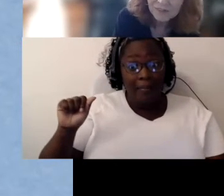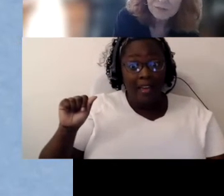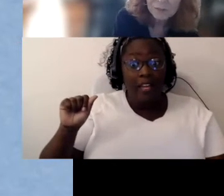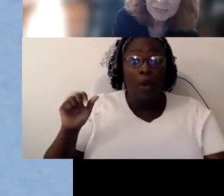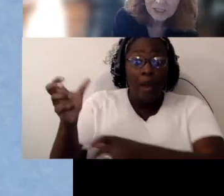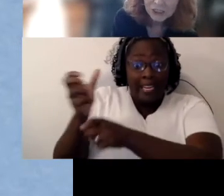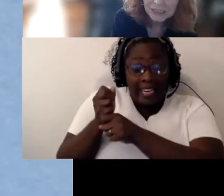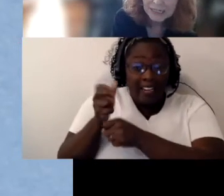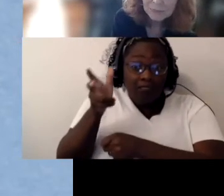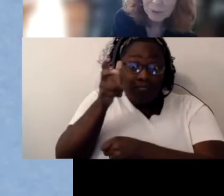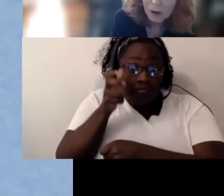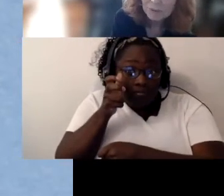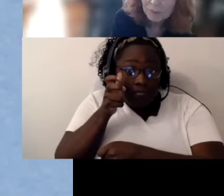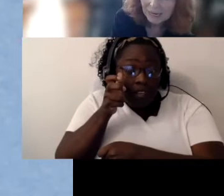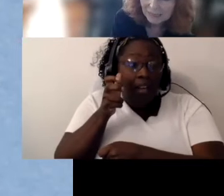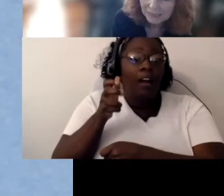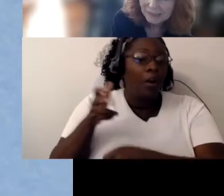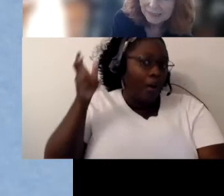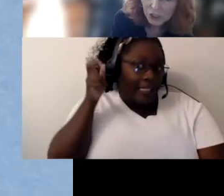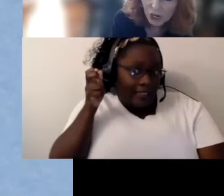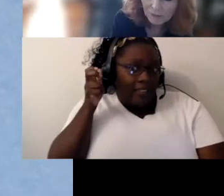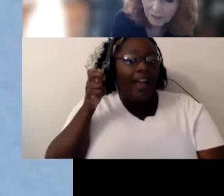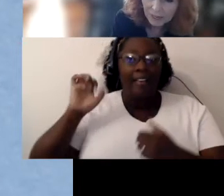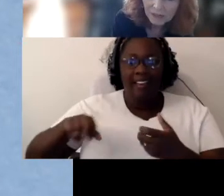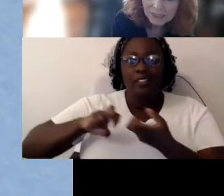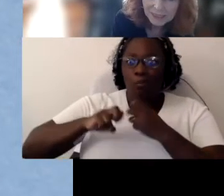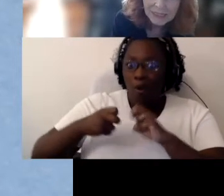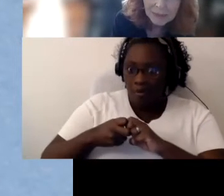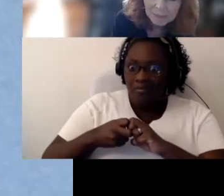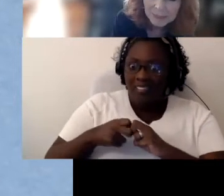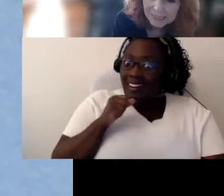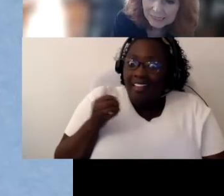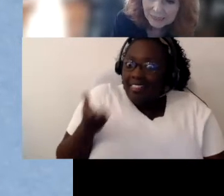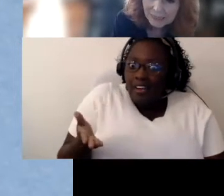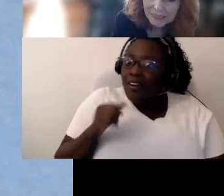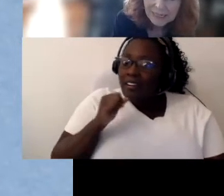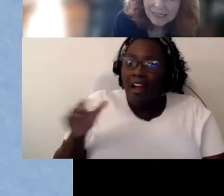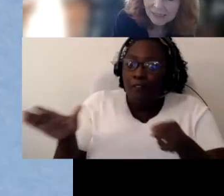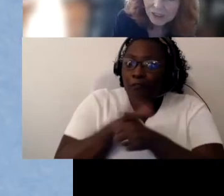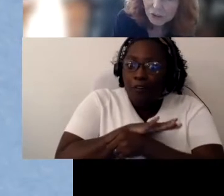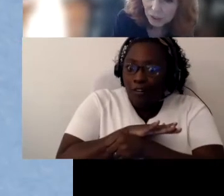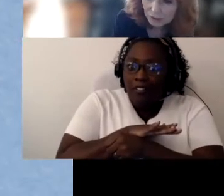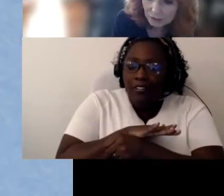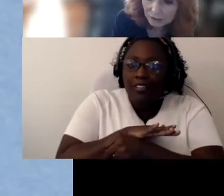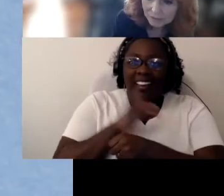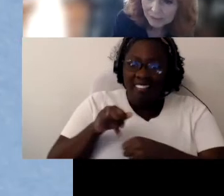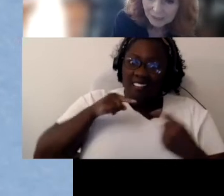the receiving of information is problematic. It's not there, it's incomplete is a struggle